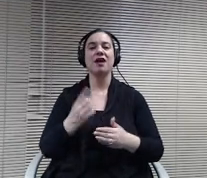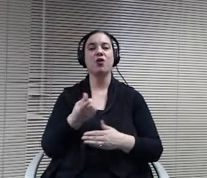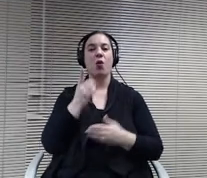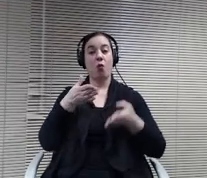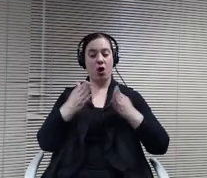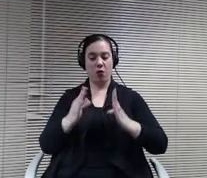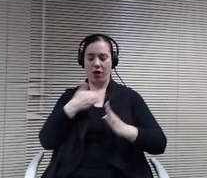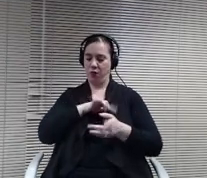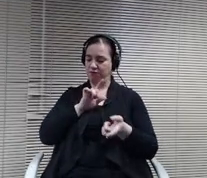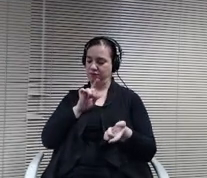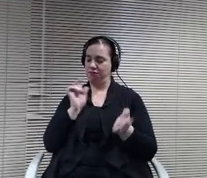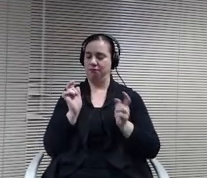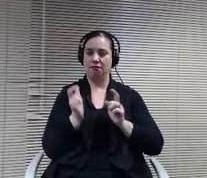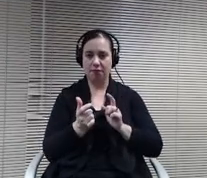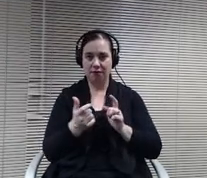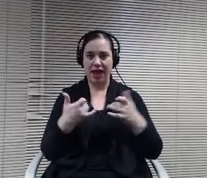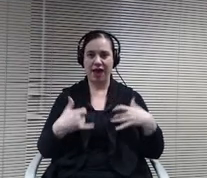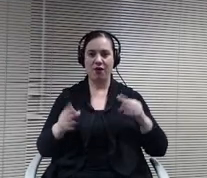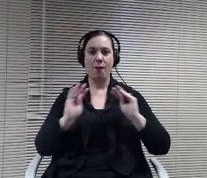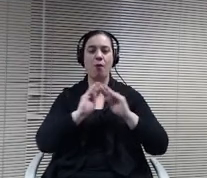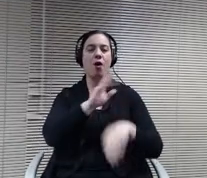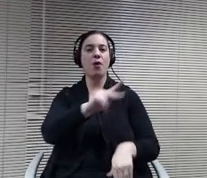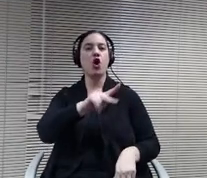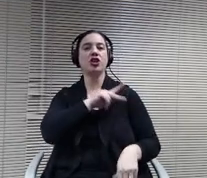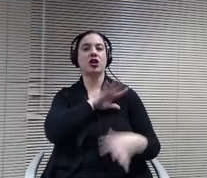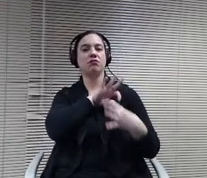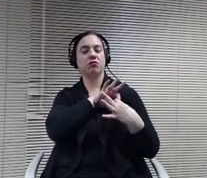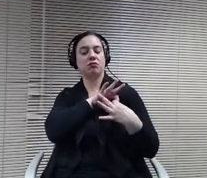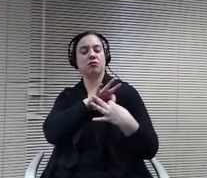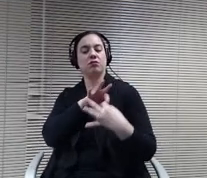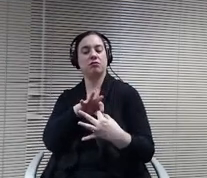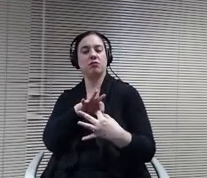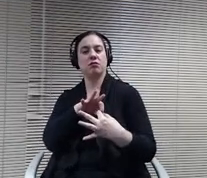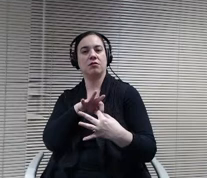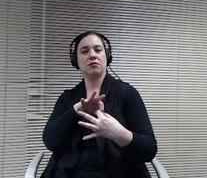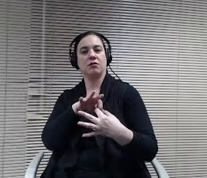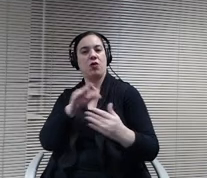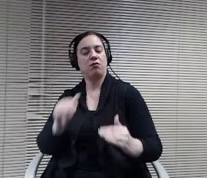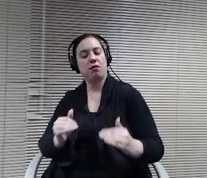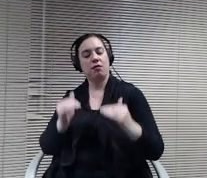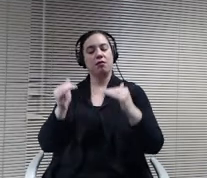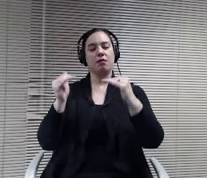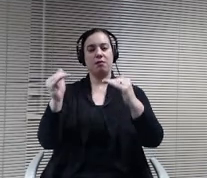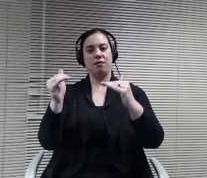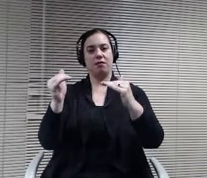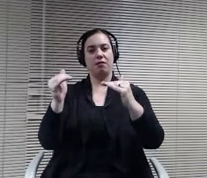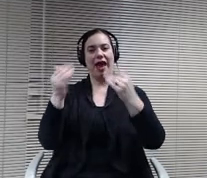get more of a personalized connection. Really boost that excellence and belonging. The staff have opportunities to